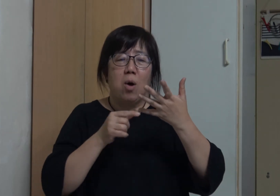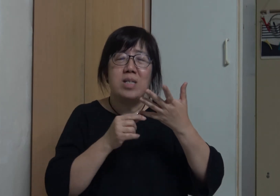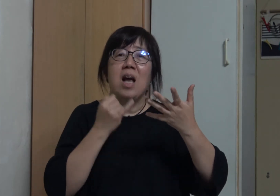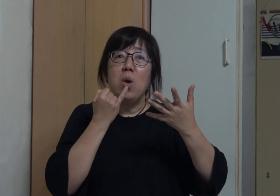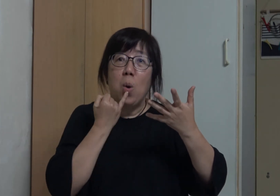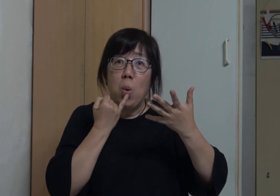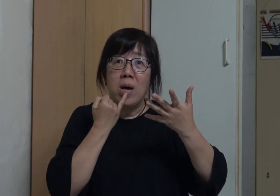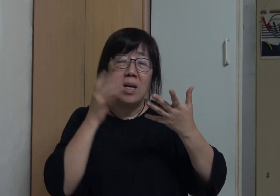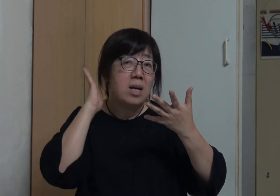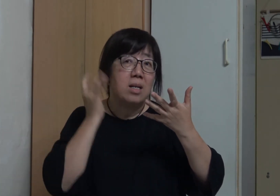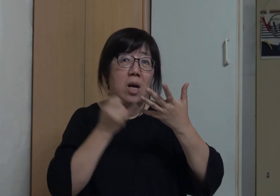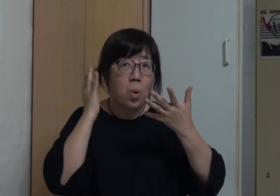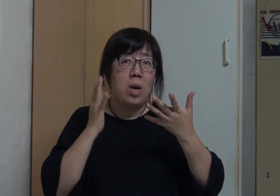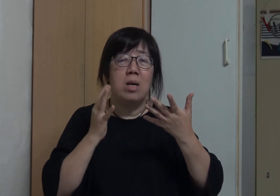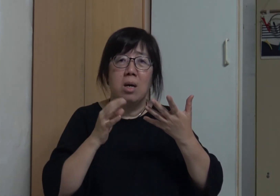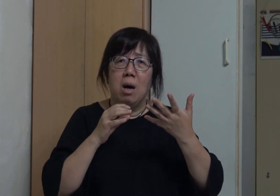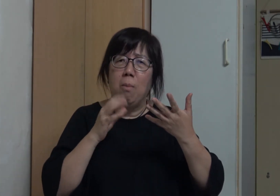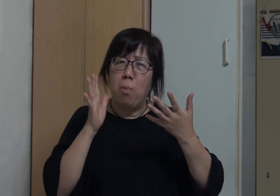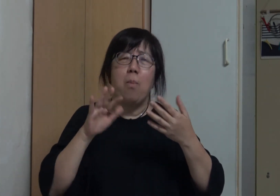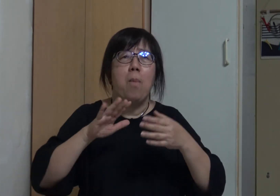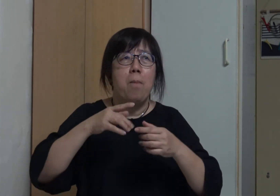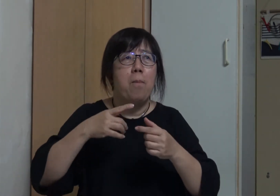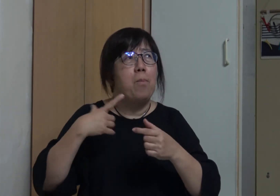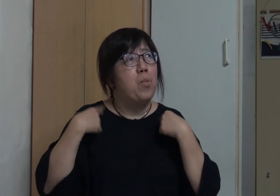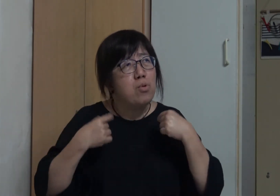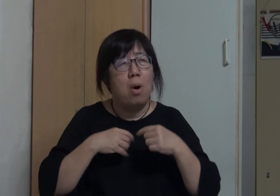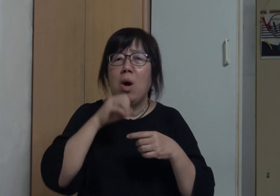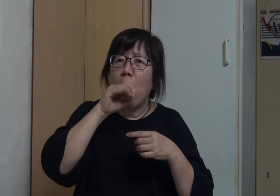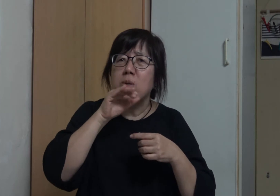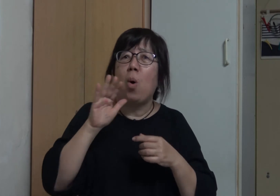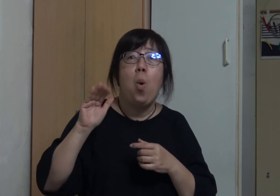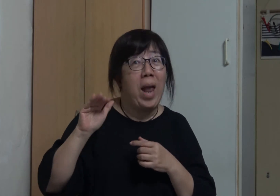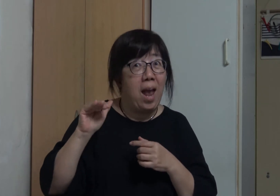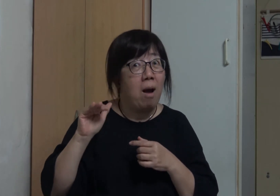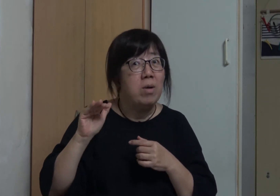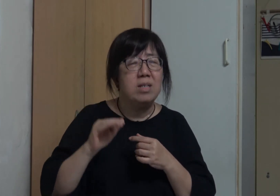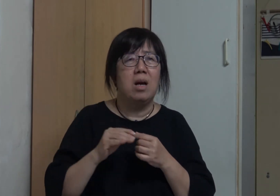My youngest brother could speak